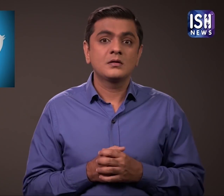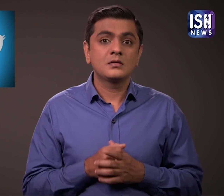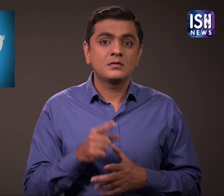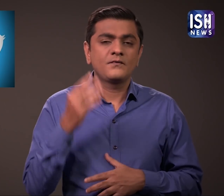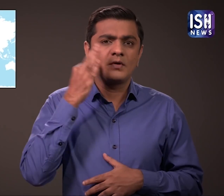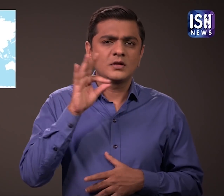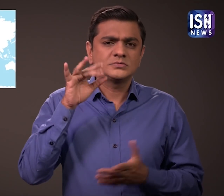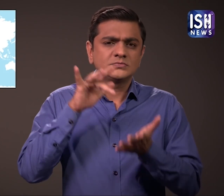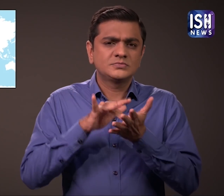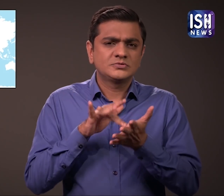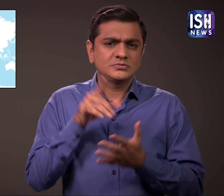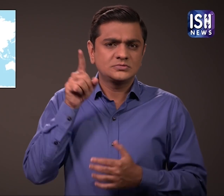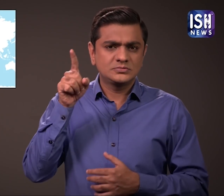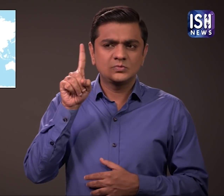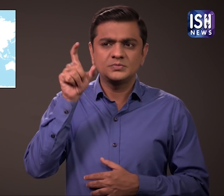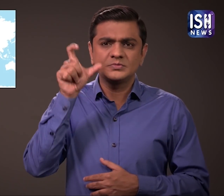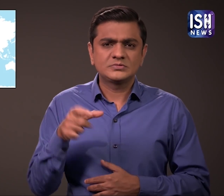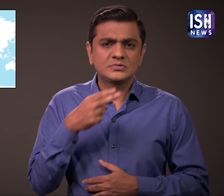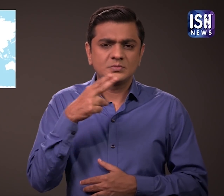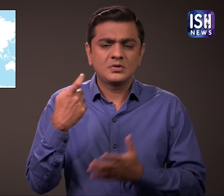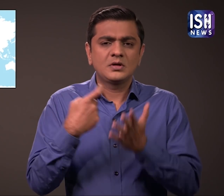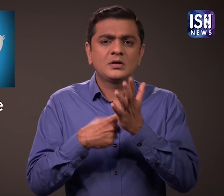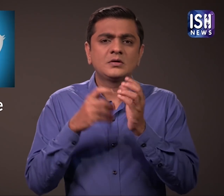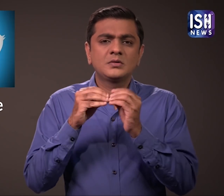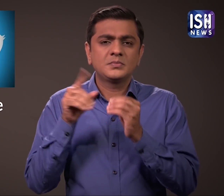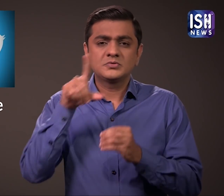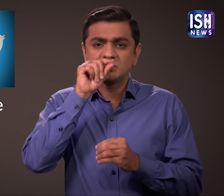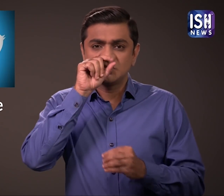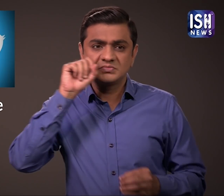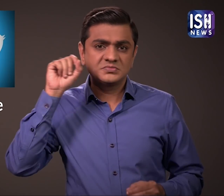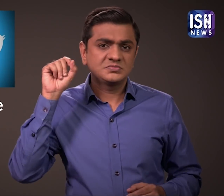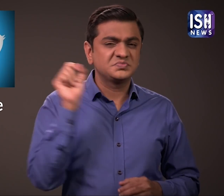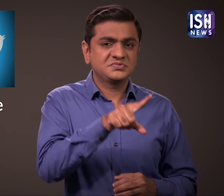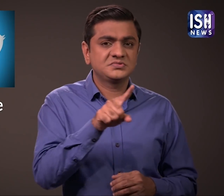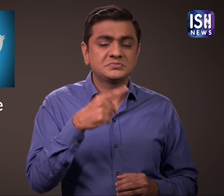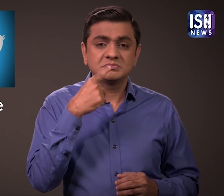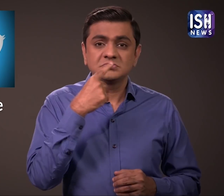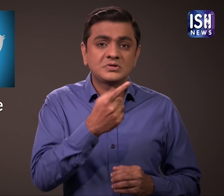Robert Baptiste from France Tweeted saying